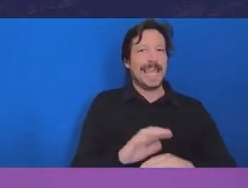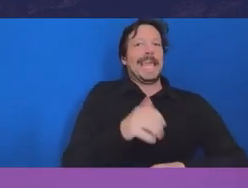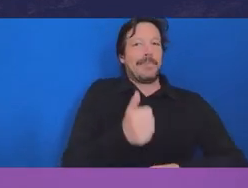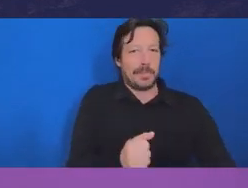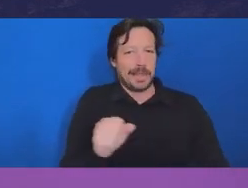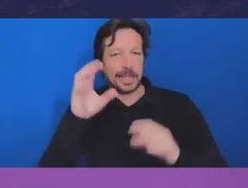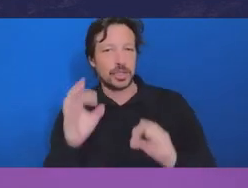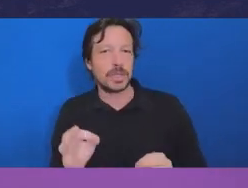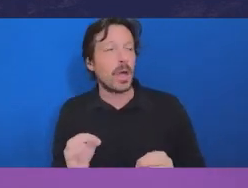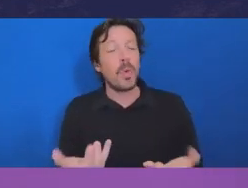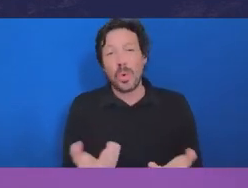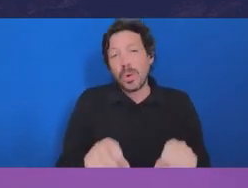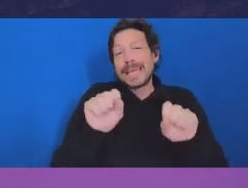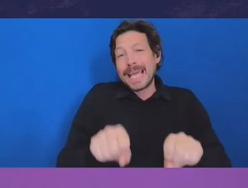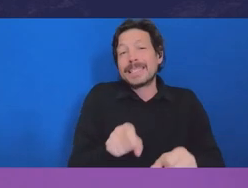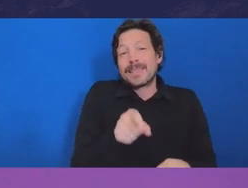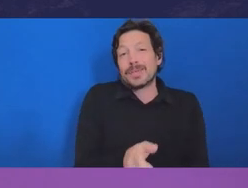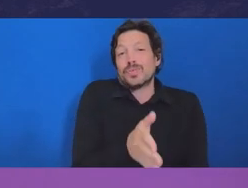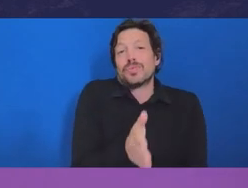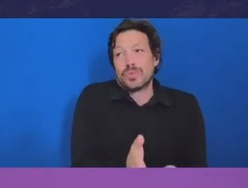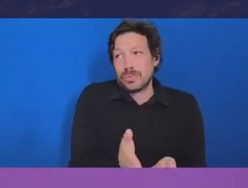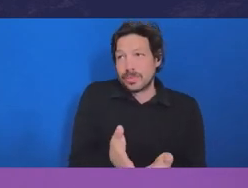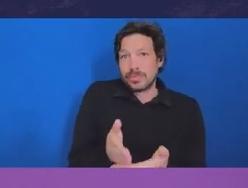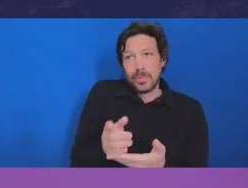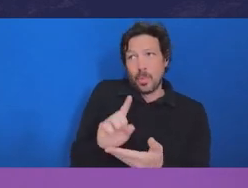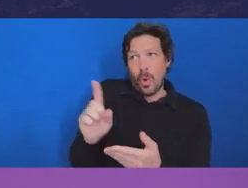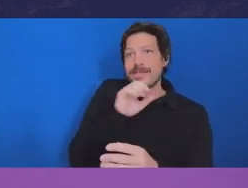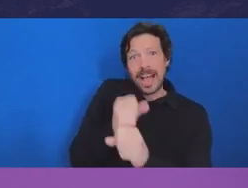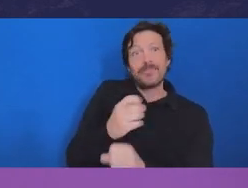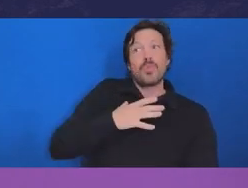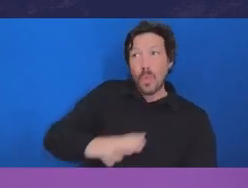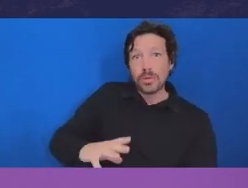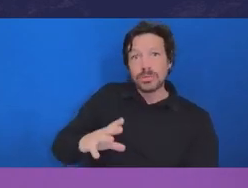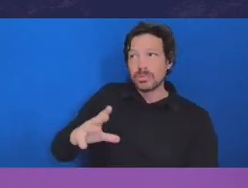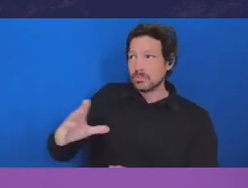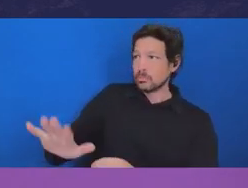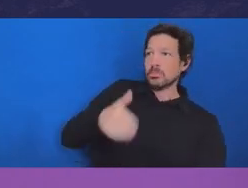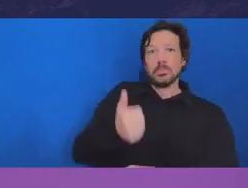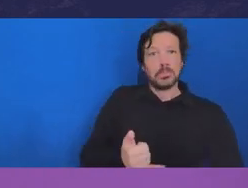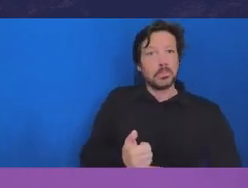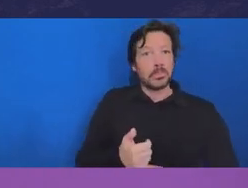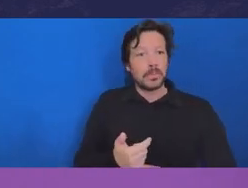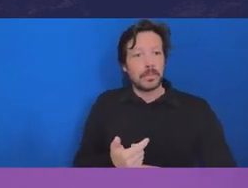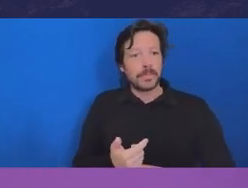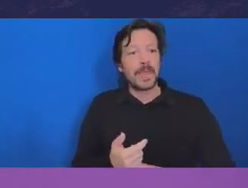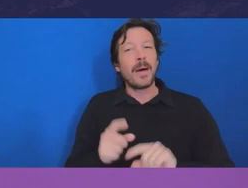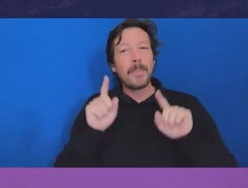government's agenda. But those guidelines make it clear that while you're not there to frustrate the agenda or to second guess